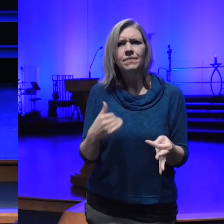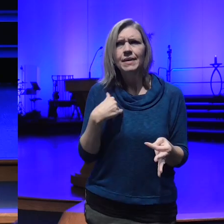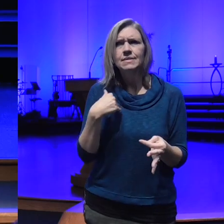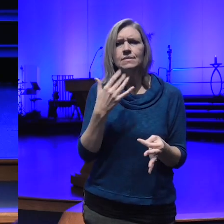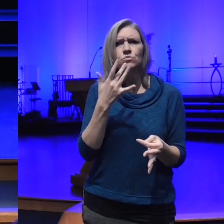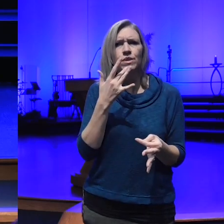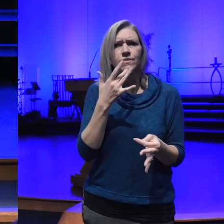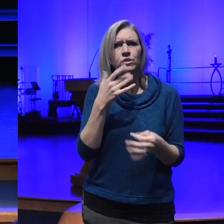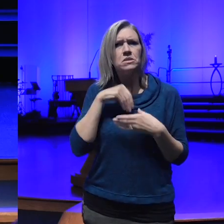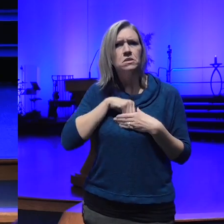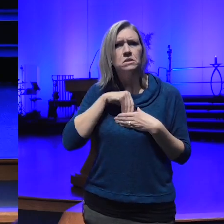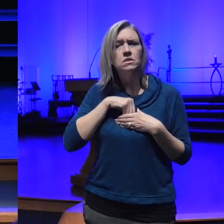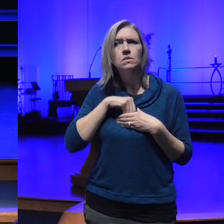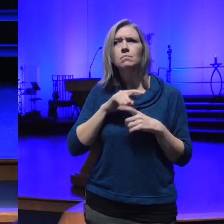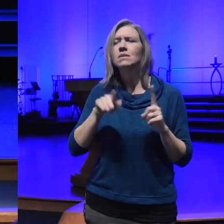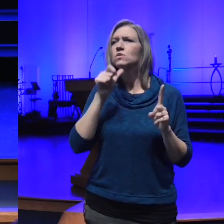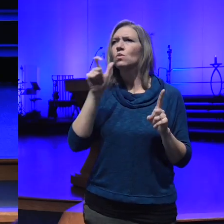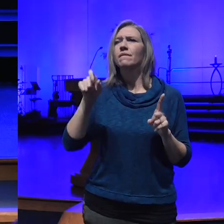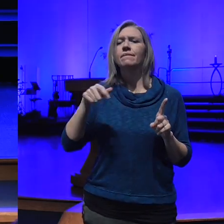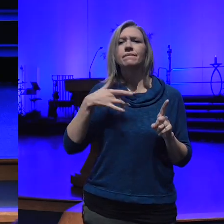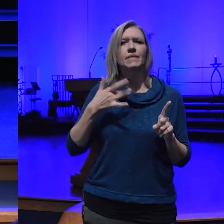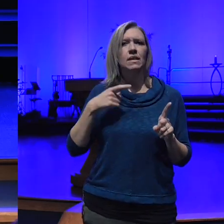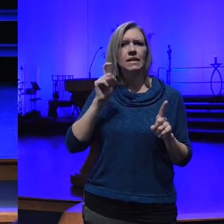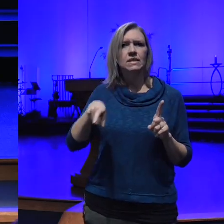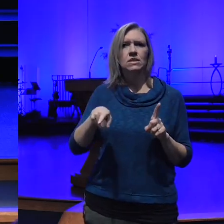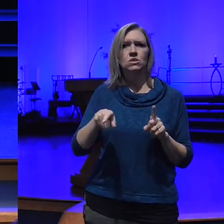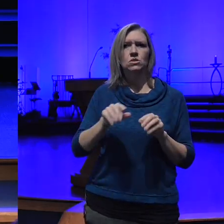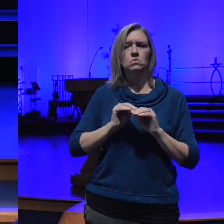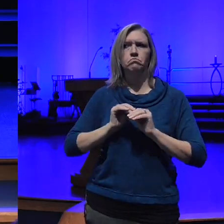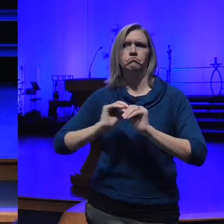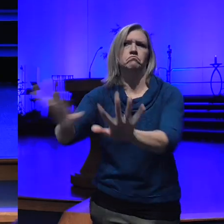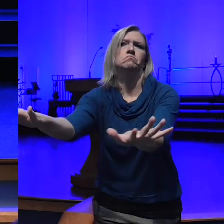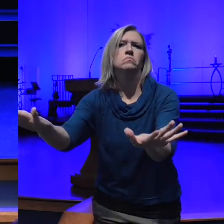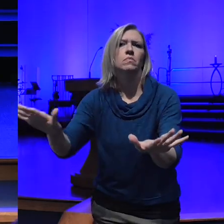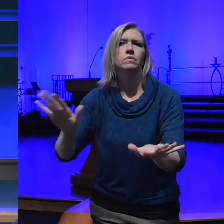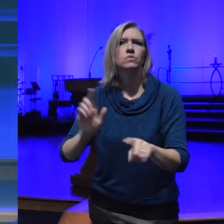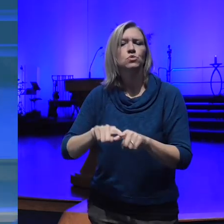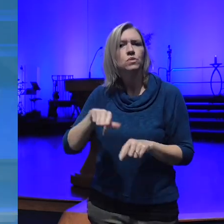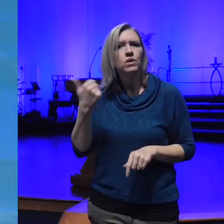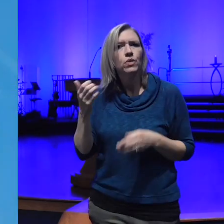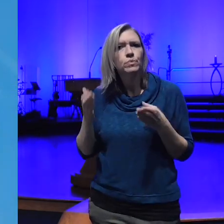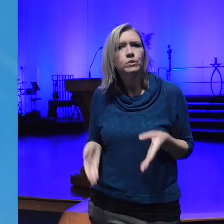to project their preferences onto another person he would say happiness happens when